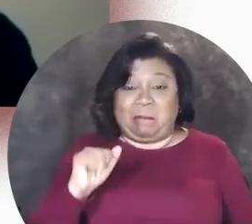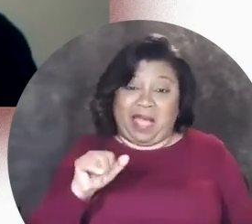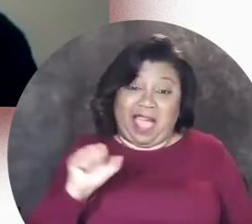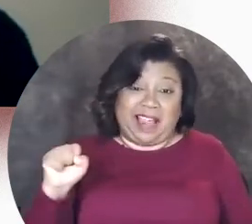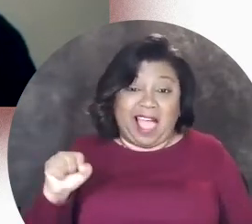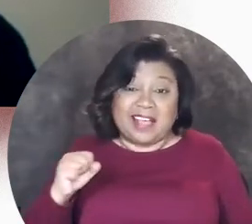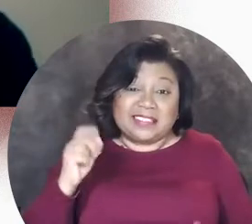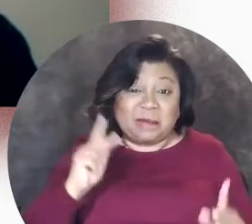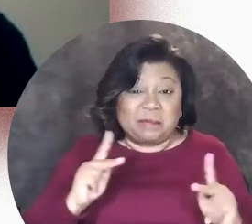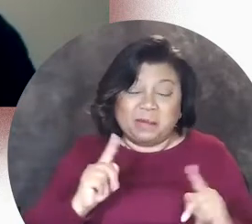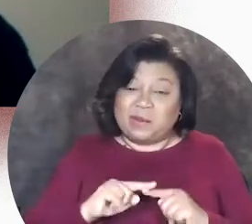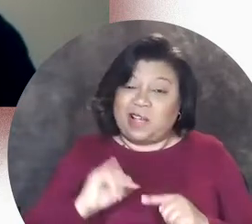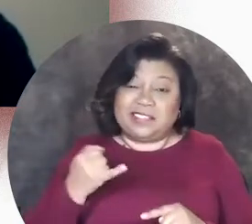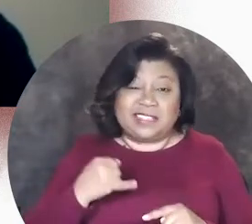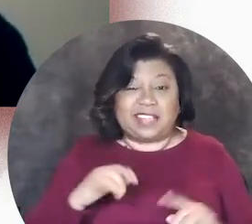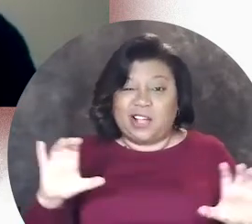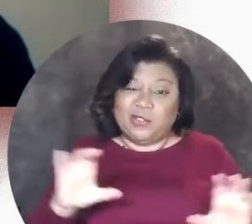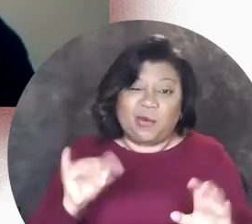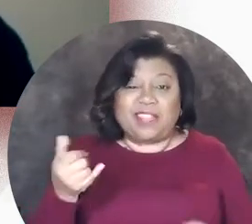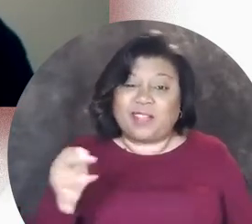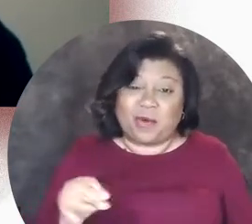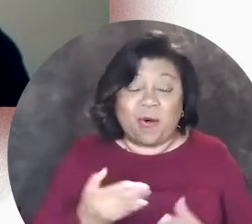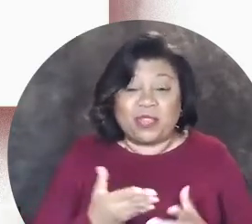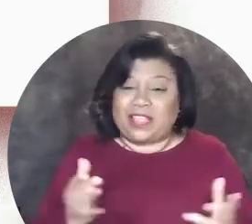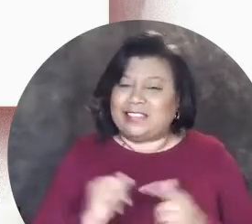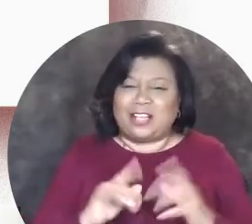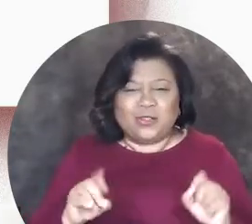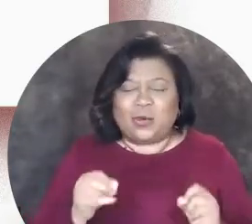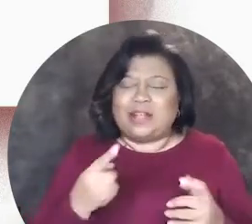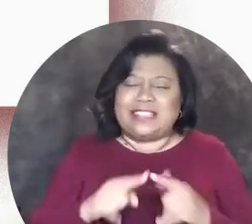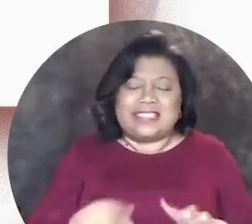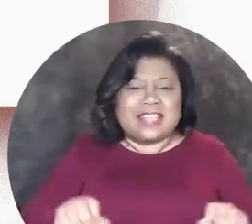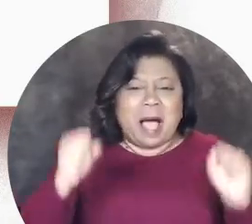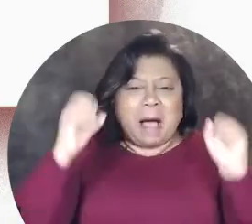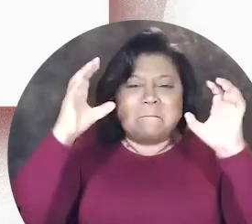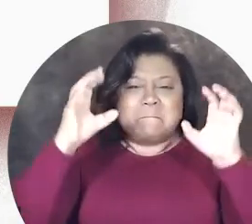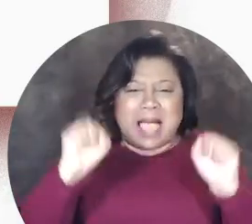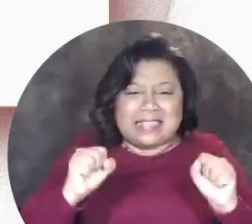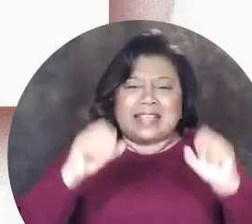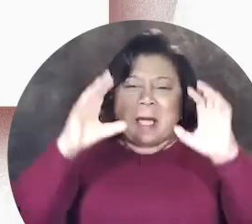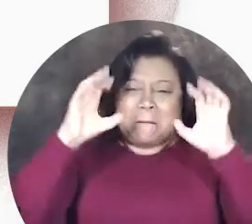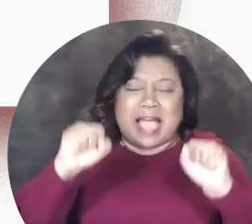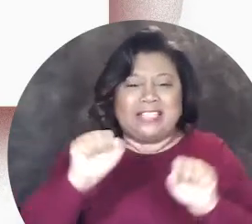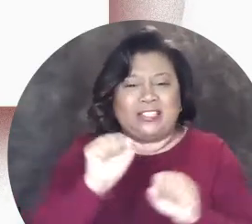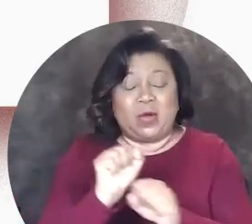I think badass people that are just like doing their own thing and just doing this amazing